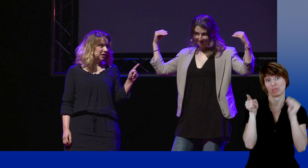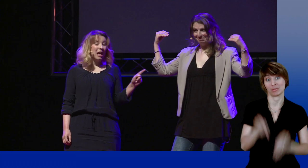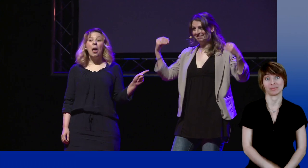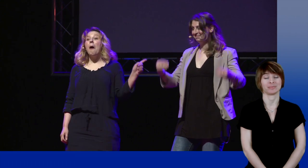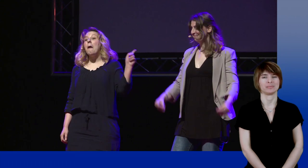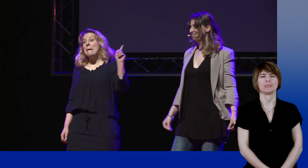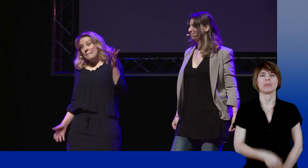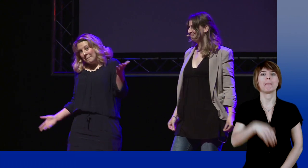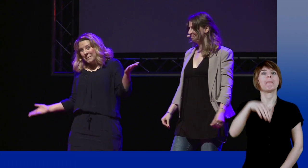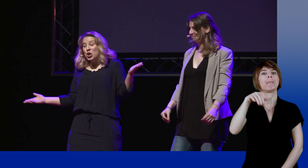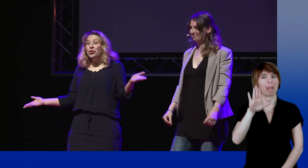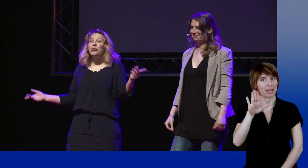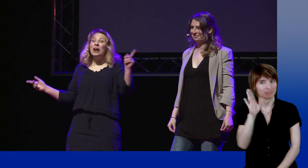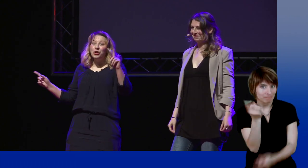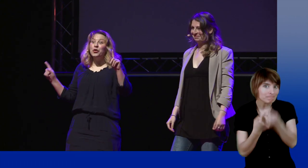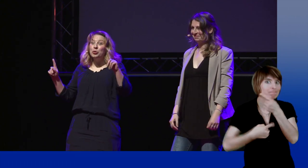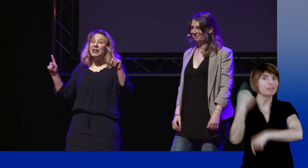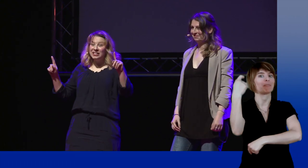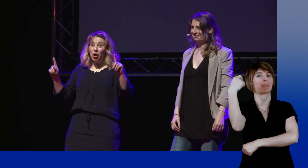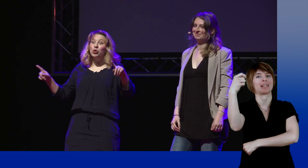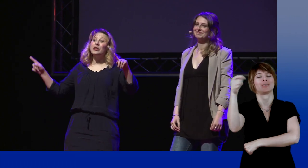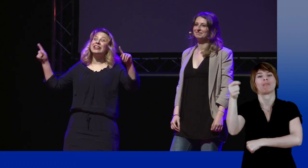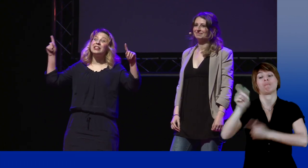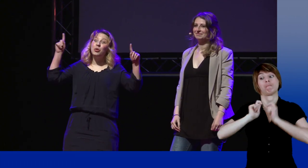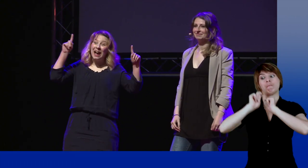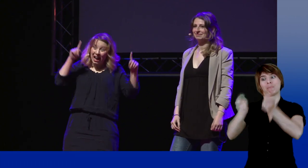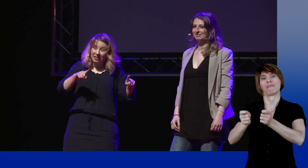But once he became president, we gave him a personal sign,